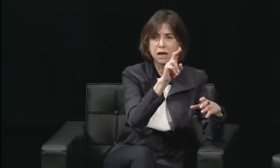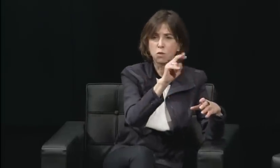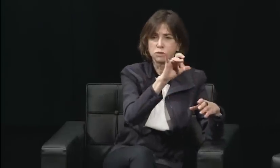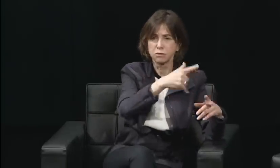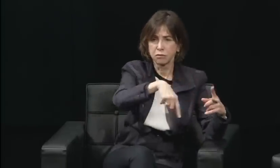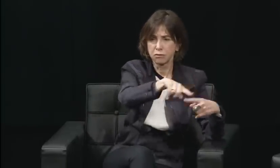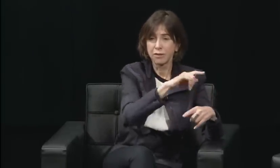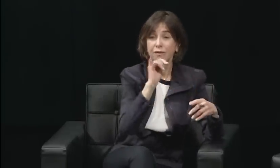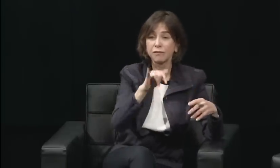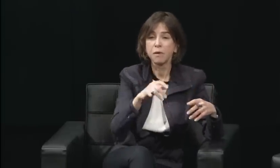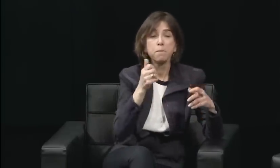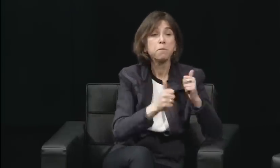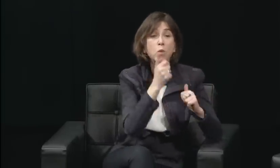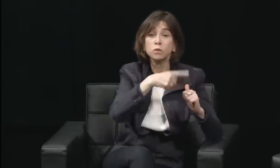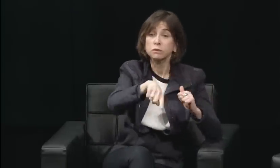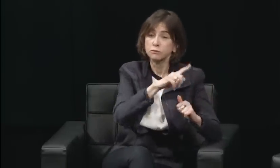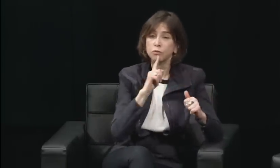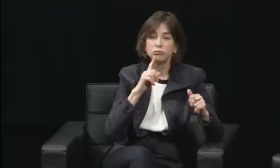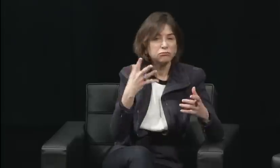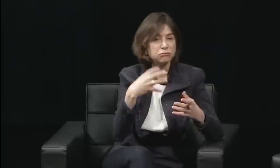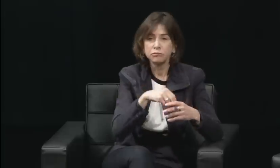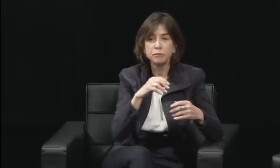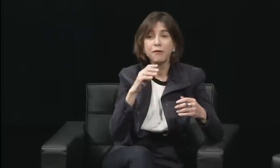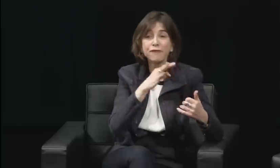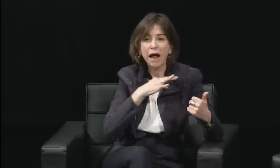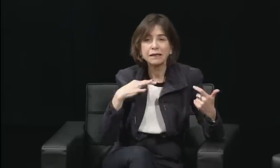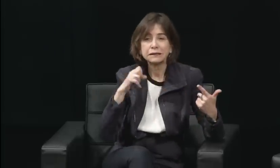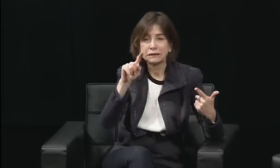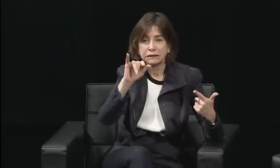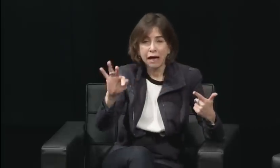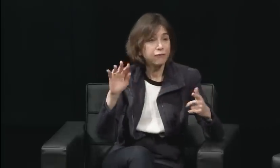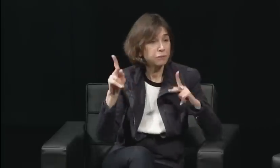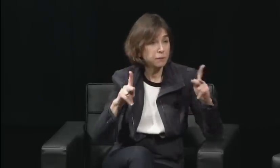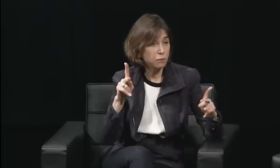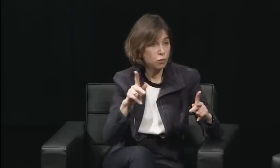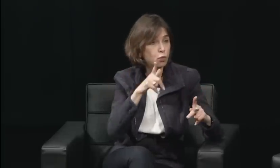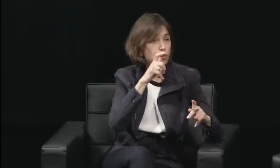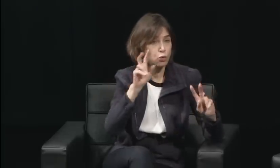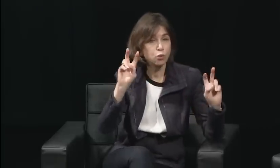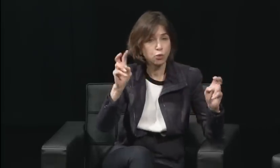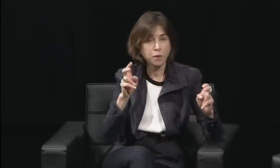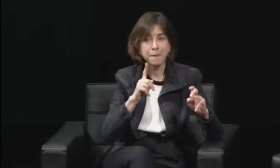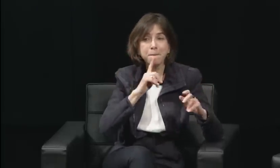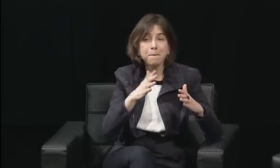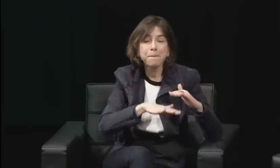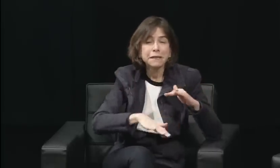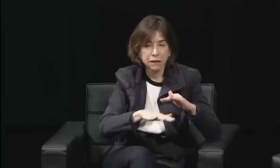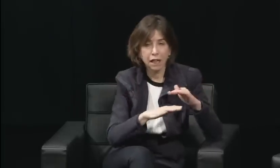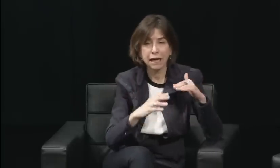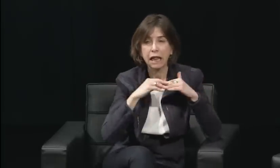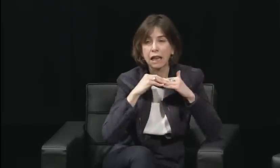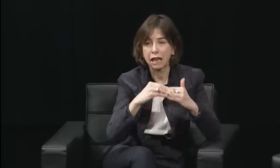Everyone was saying one thing and then a different thing. And that's so dangerous when you're working with media.